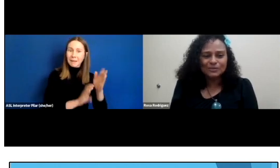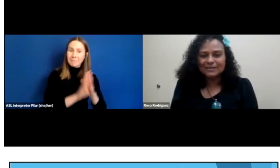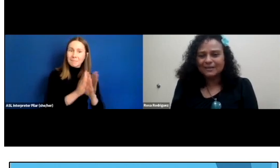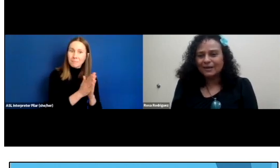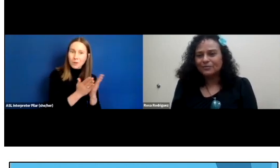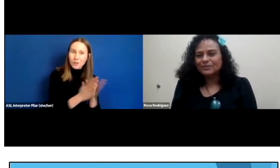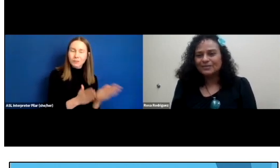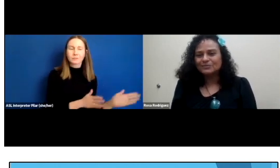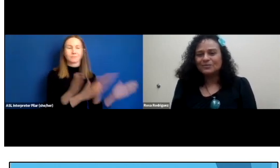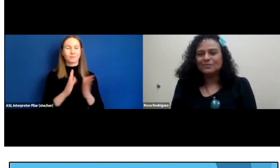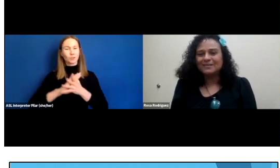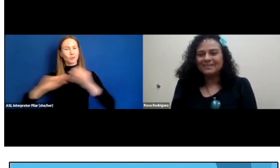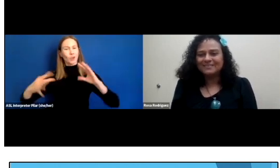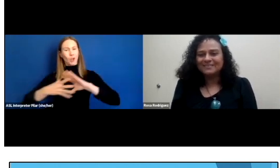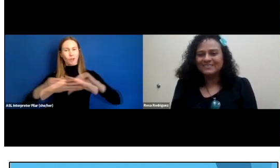just like the library does with everything else.